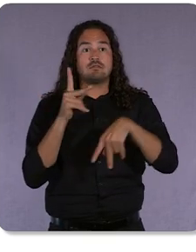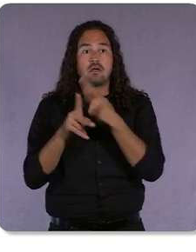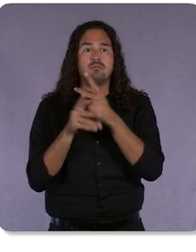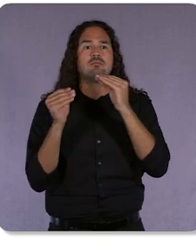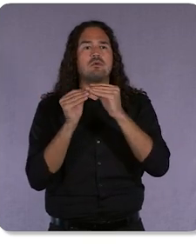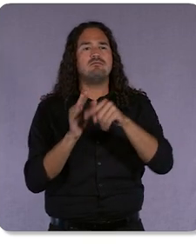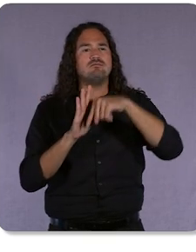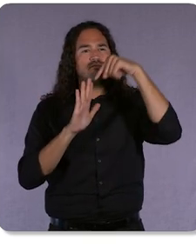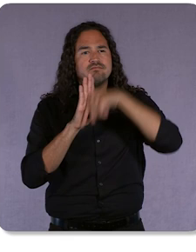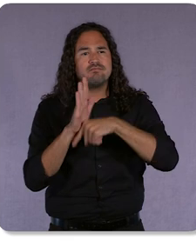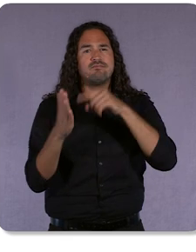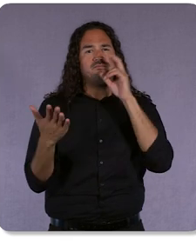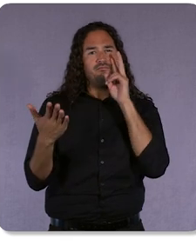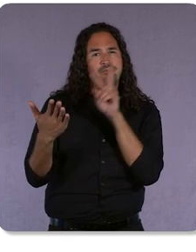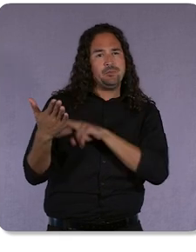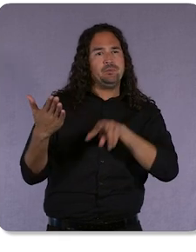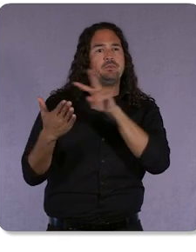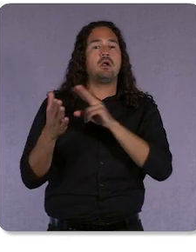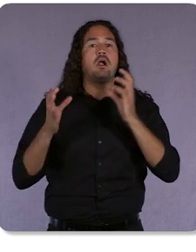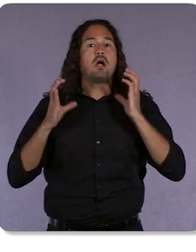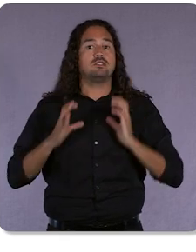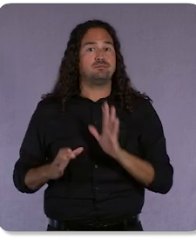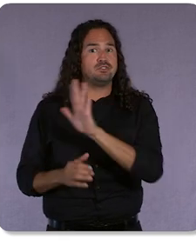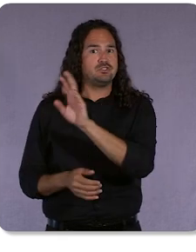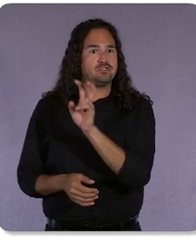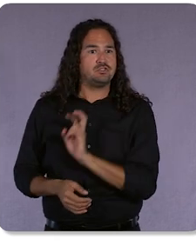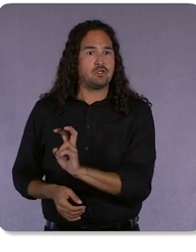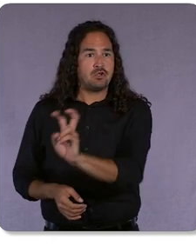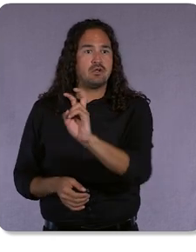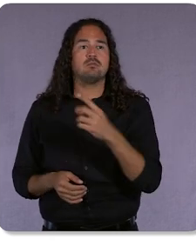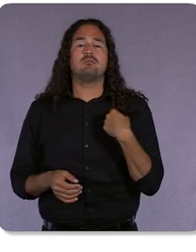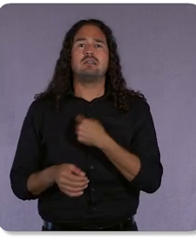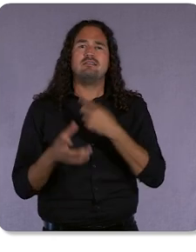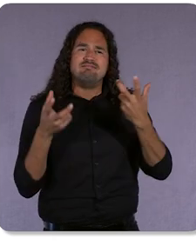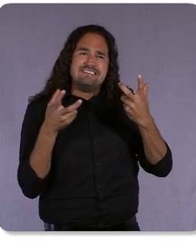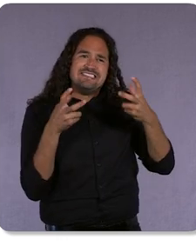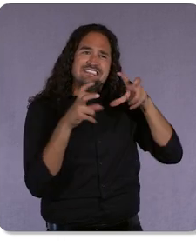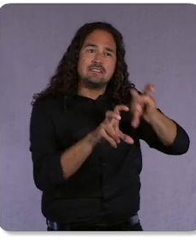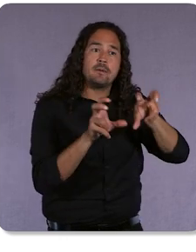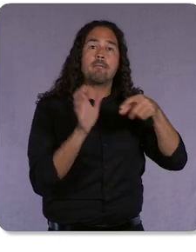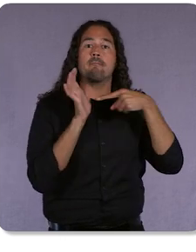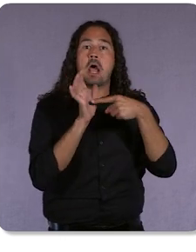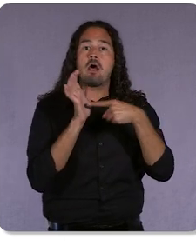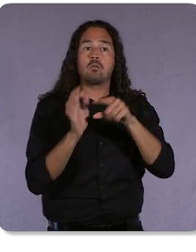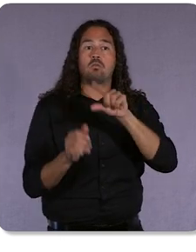We’ve deepened our investments into model quality and accuracy to help you uncover a higher percentage of conversions that would otherwise go unseen.